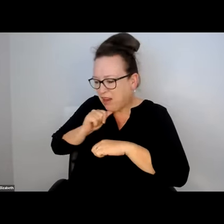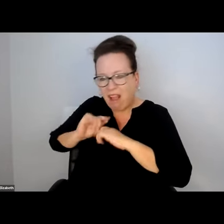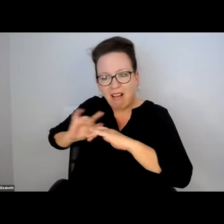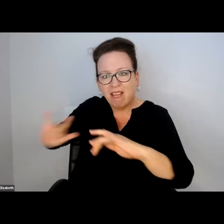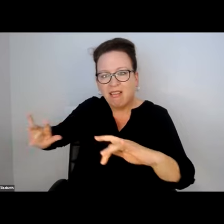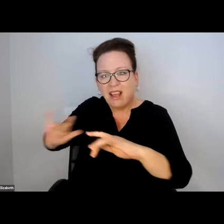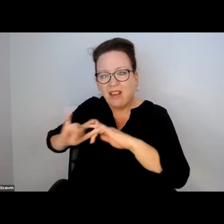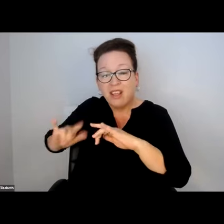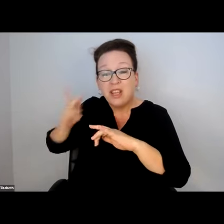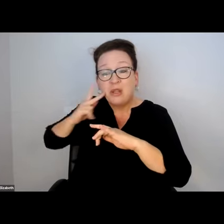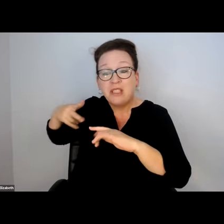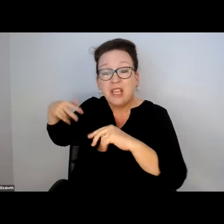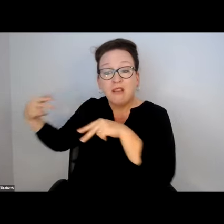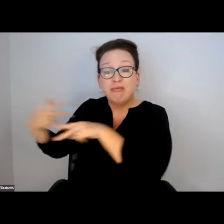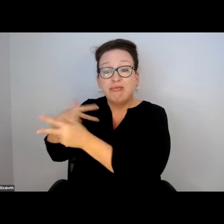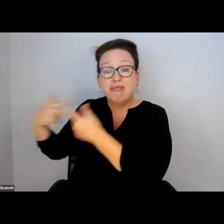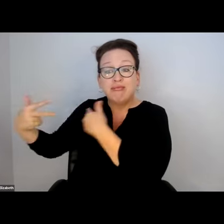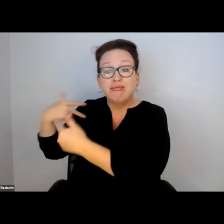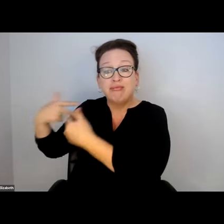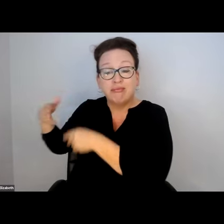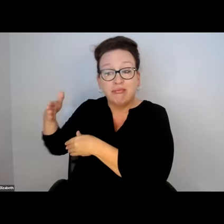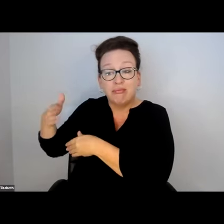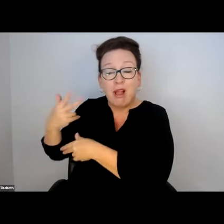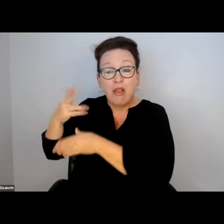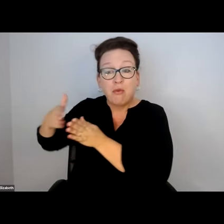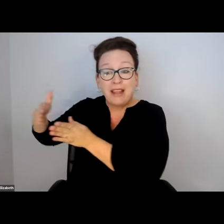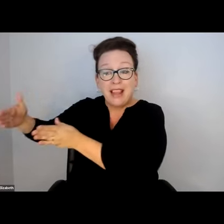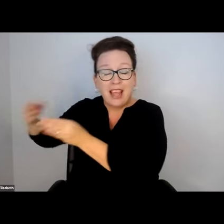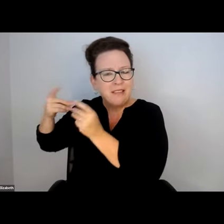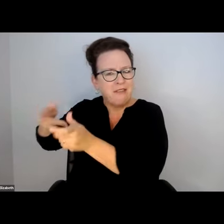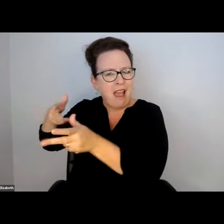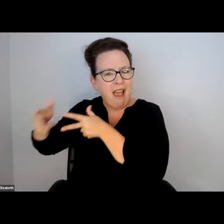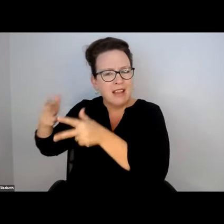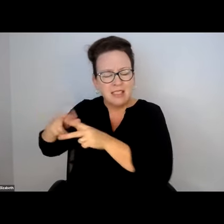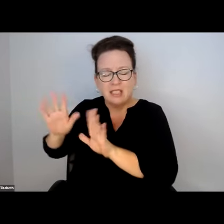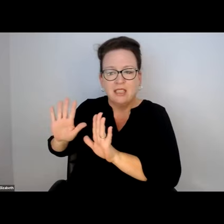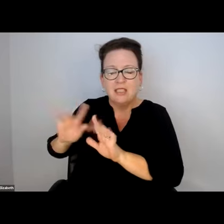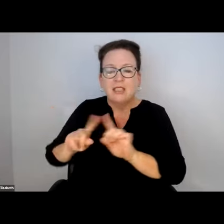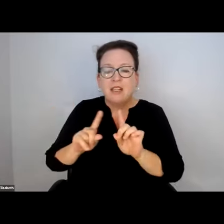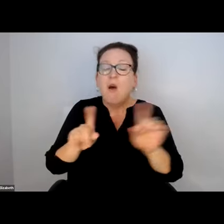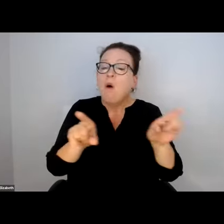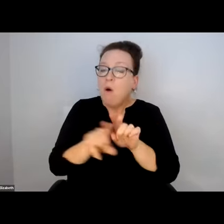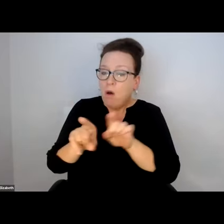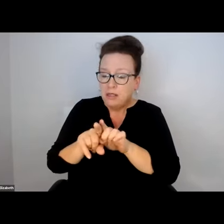OFF THERE WHEN IT IS NOT CLEARED. ABOUT THREE LANES OF TRAFFIC